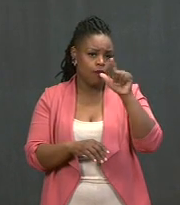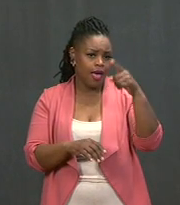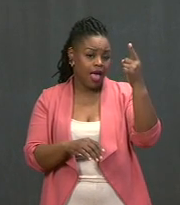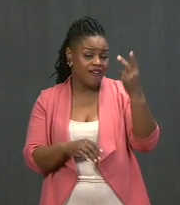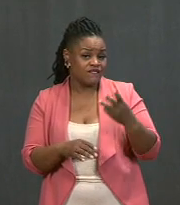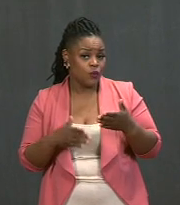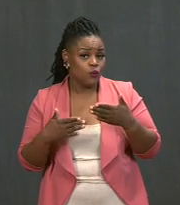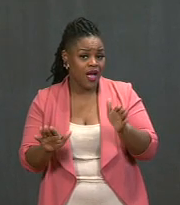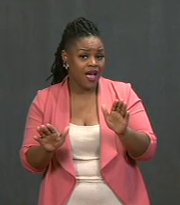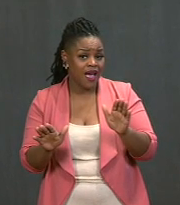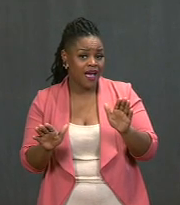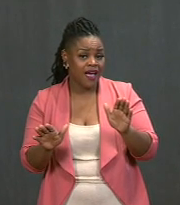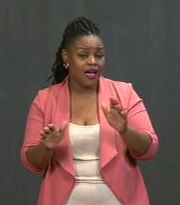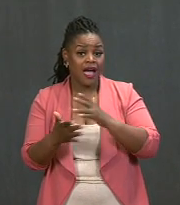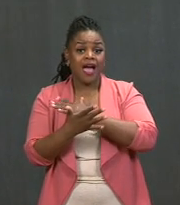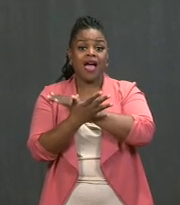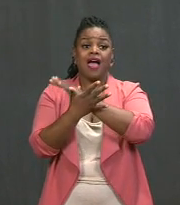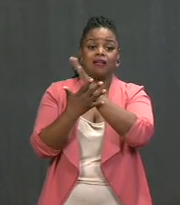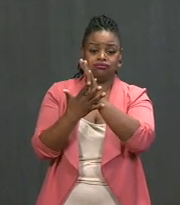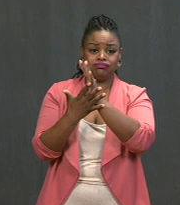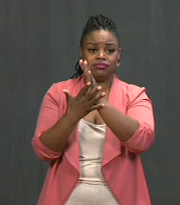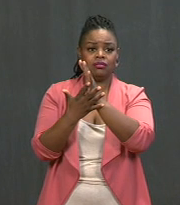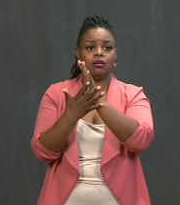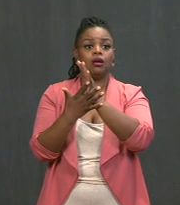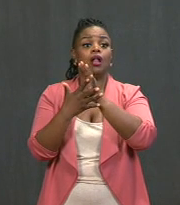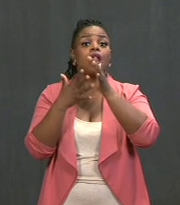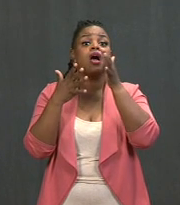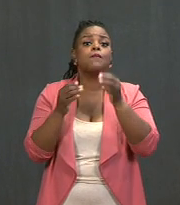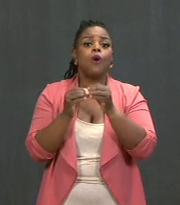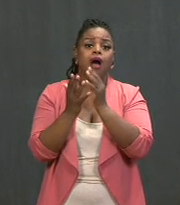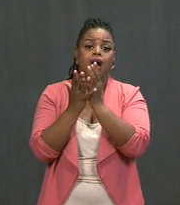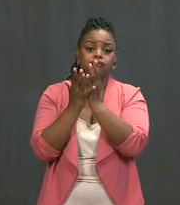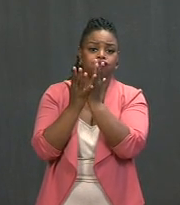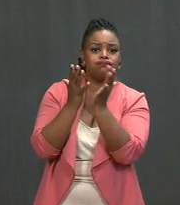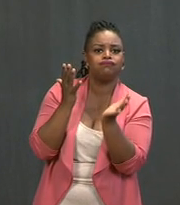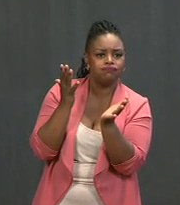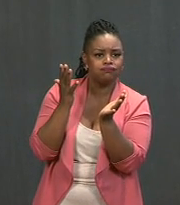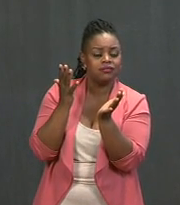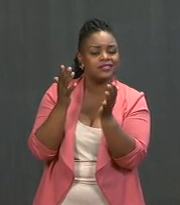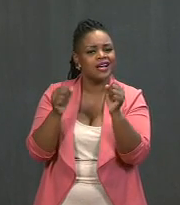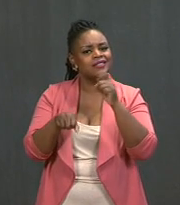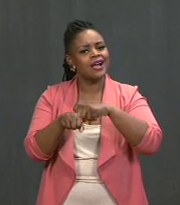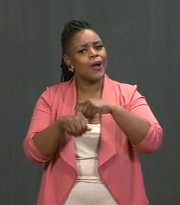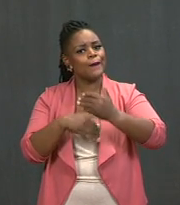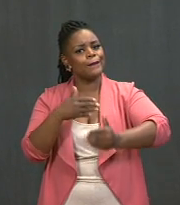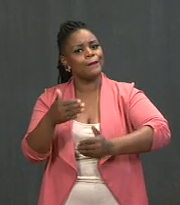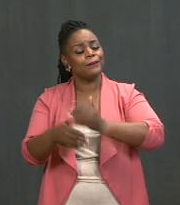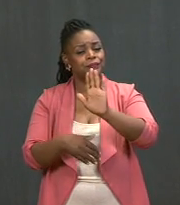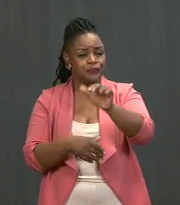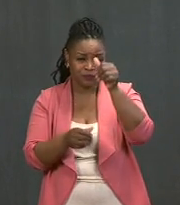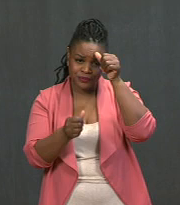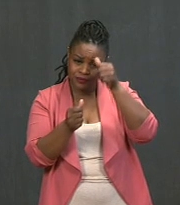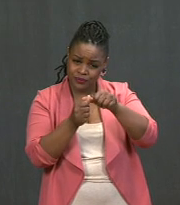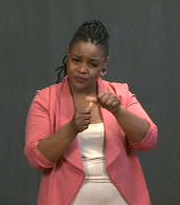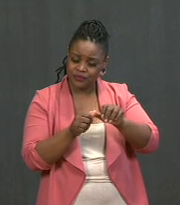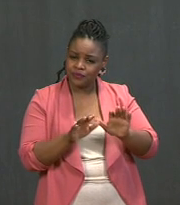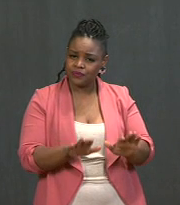over 300 million Americans. This is going to take time. Remember: For a two-dose vaccine,